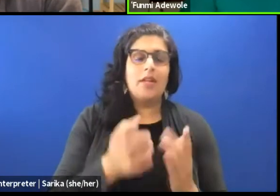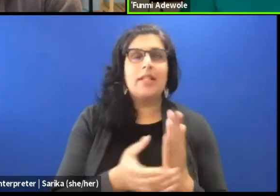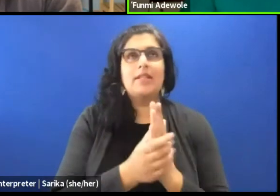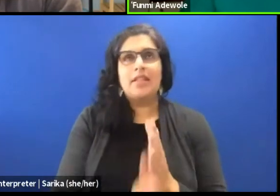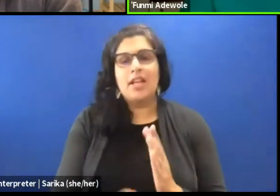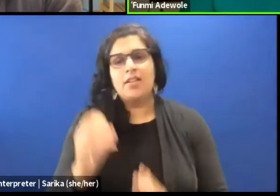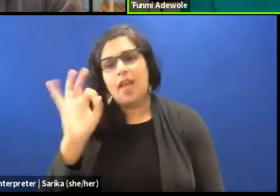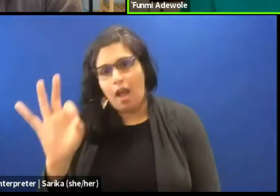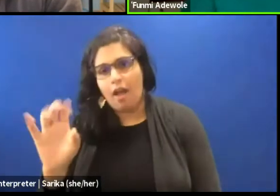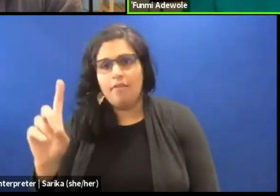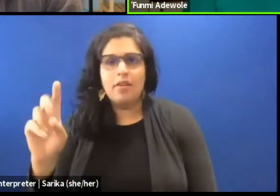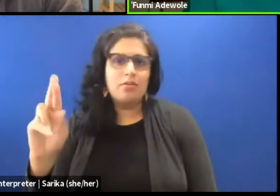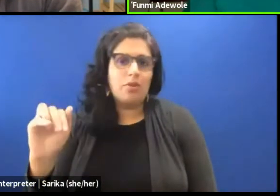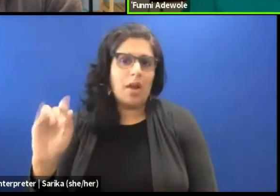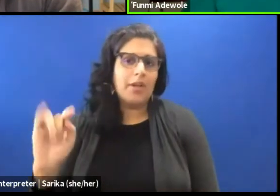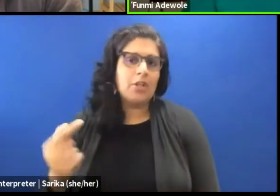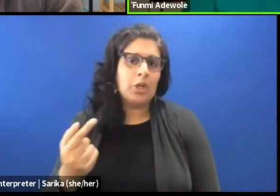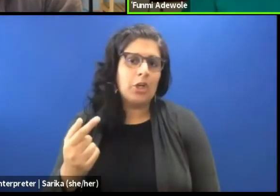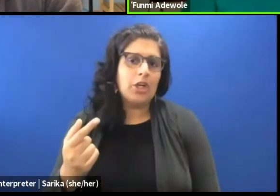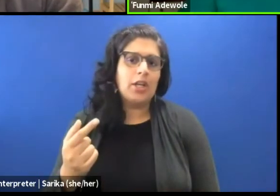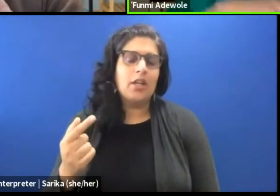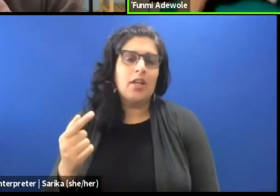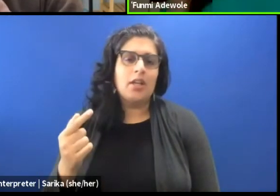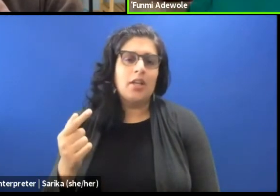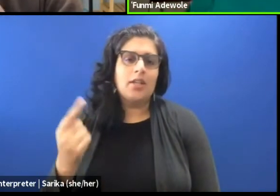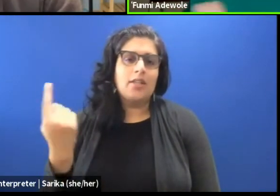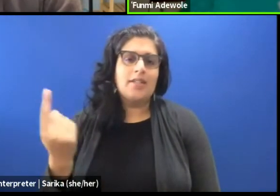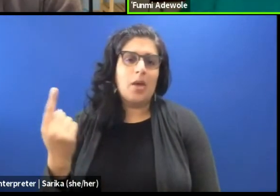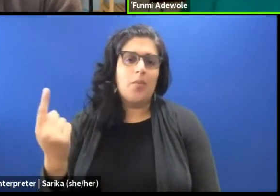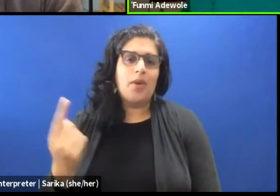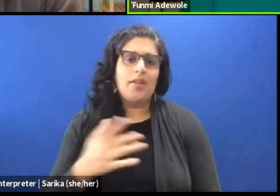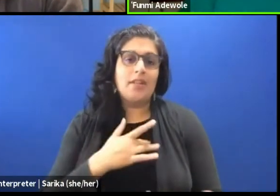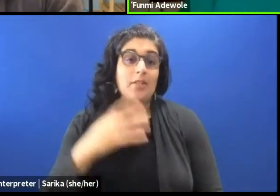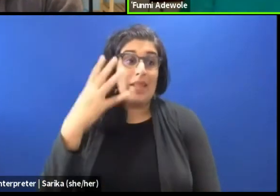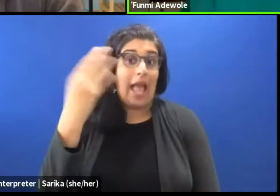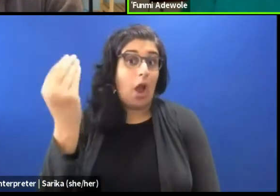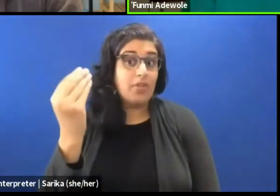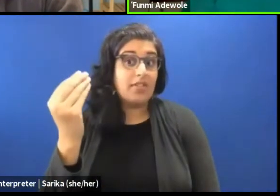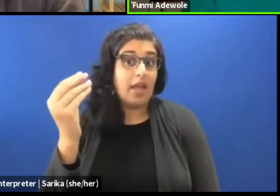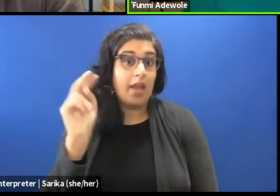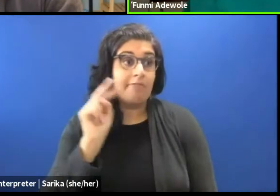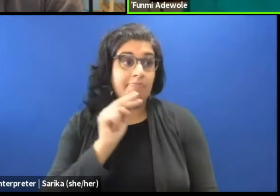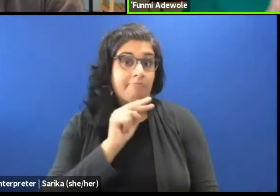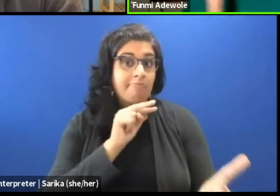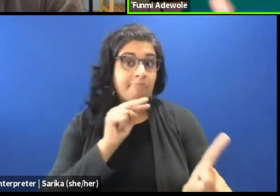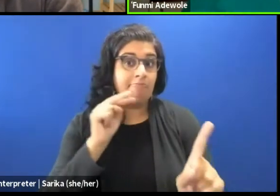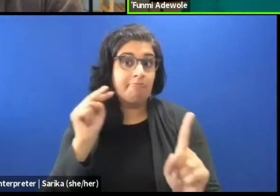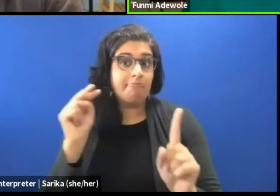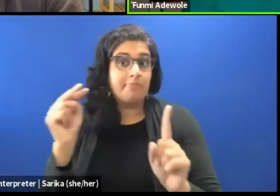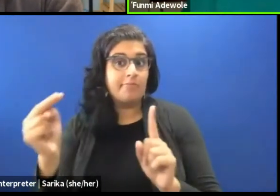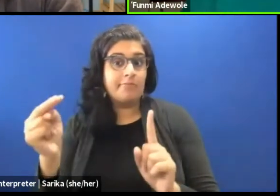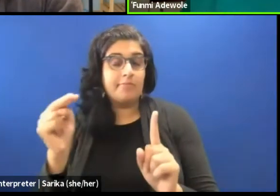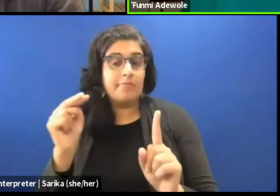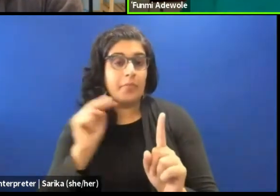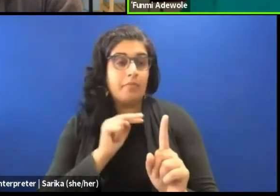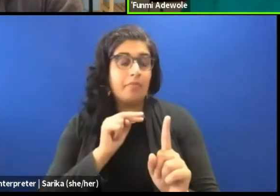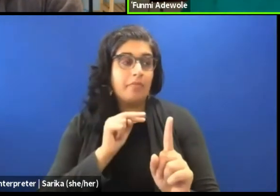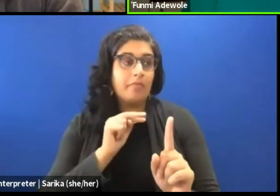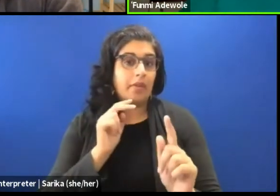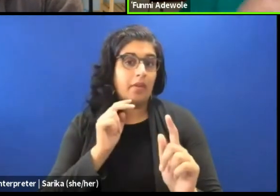As someone who is often considered the outside eye of a production that come into the production